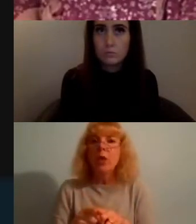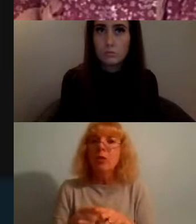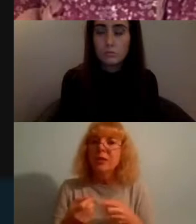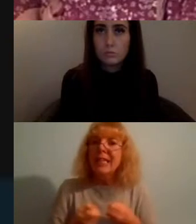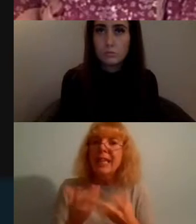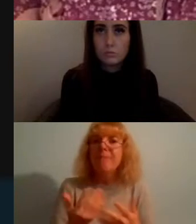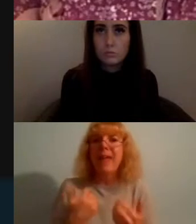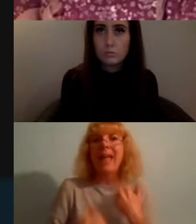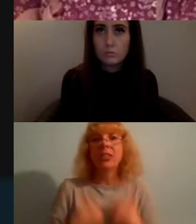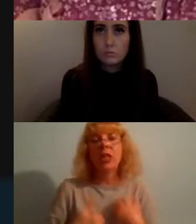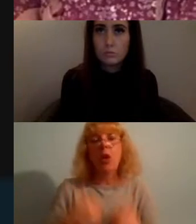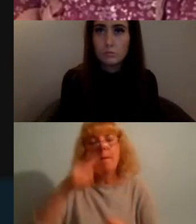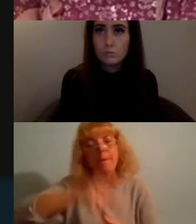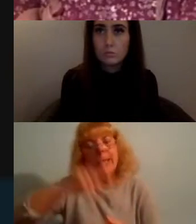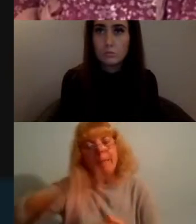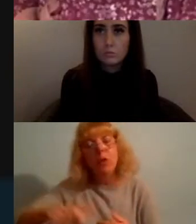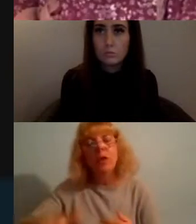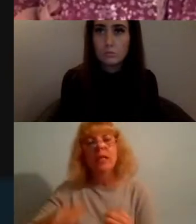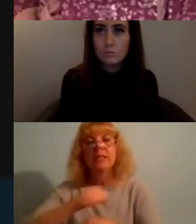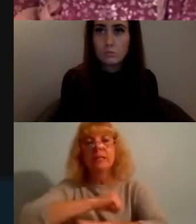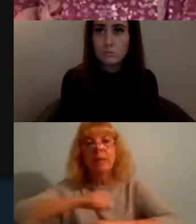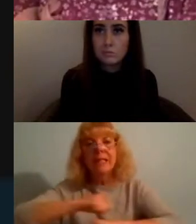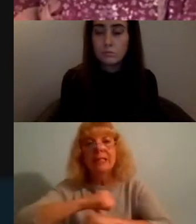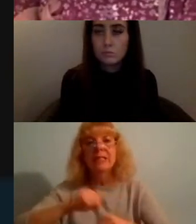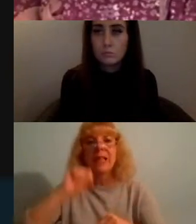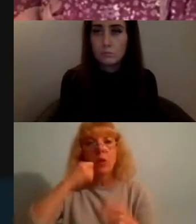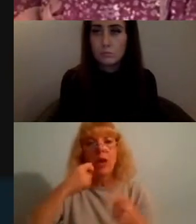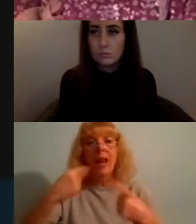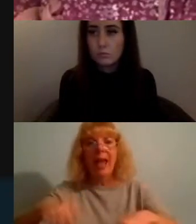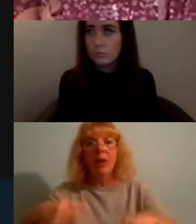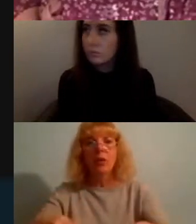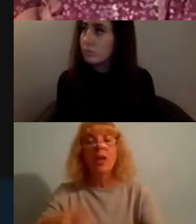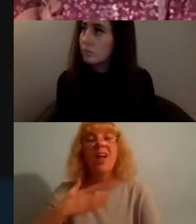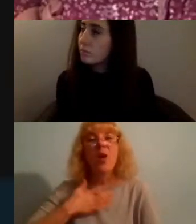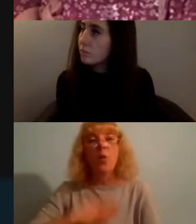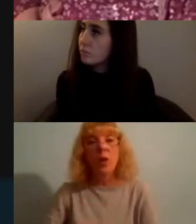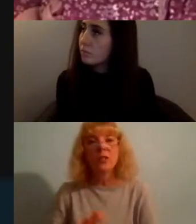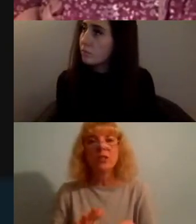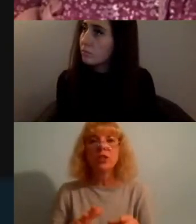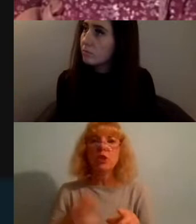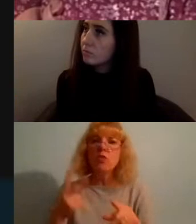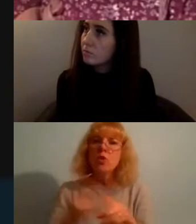and spaces that will allow it and so I kind of want to reframe this idea of the echo chamber